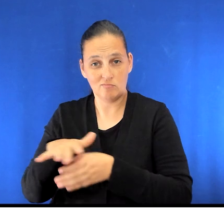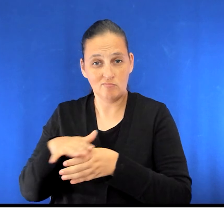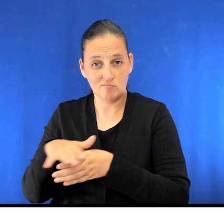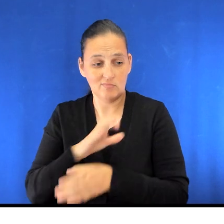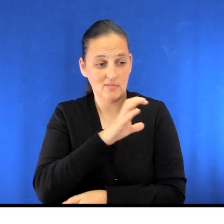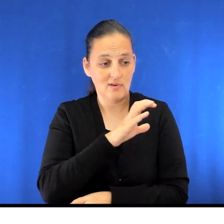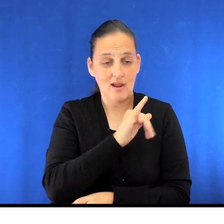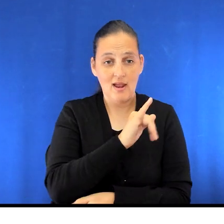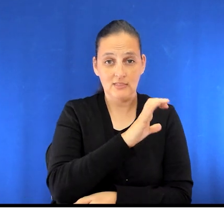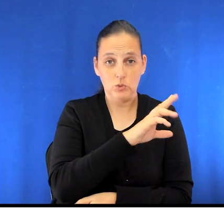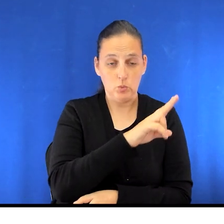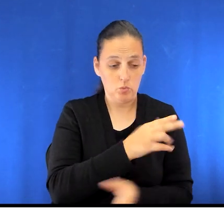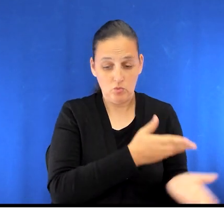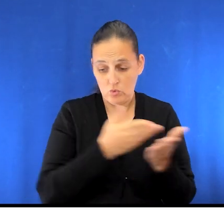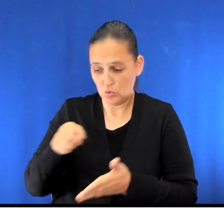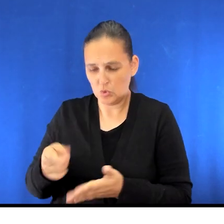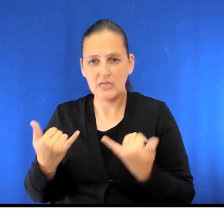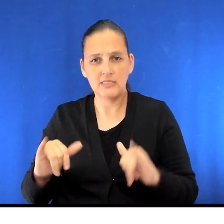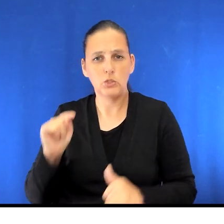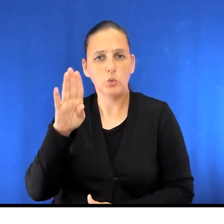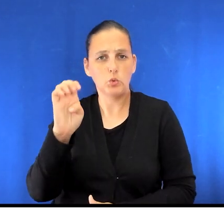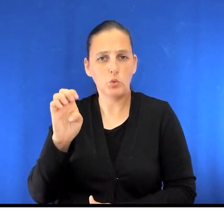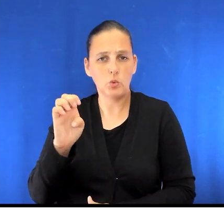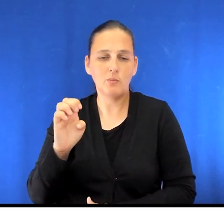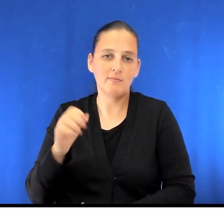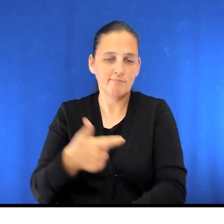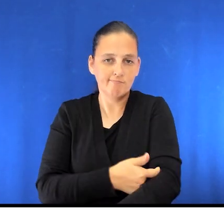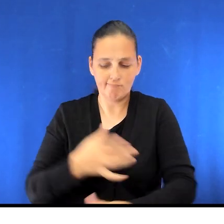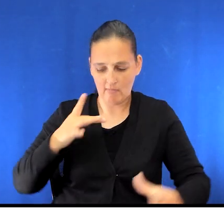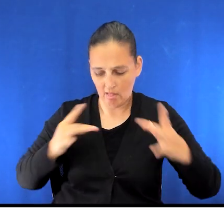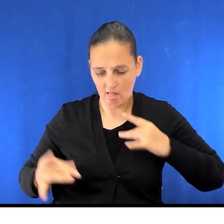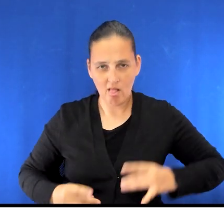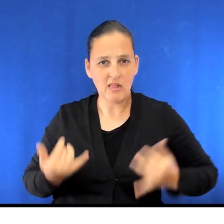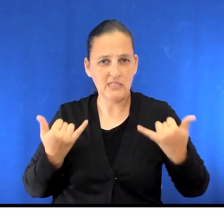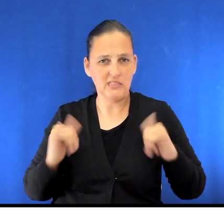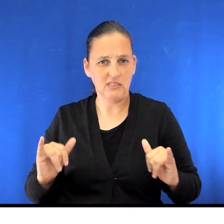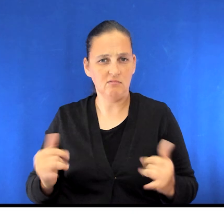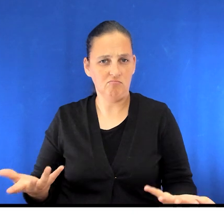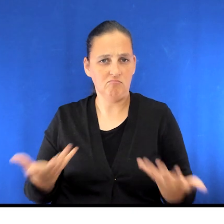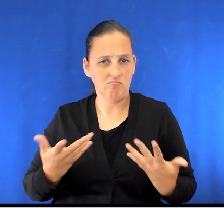you may still have some tubes or special IV lines, a heart monitor and temporary pacemaker wires in place.